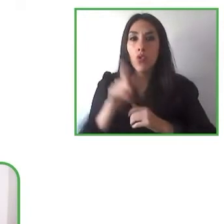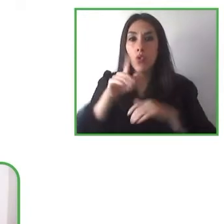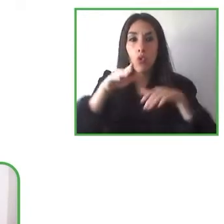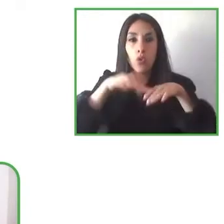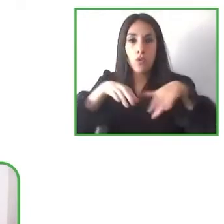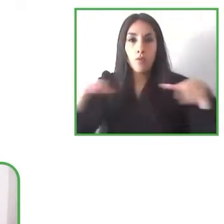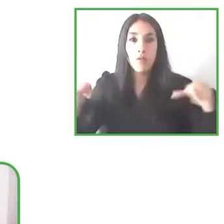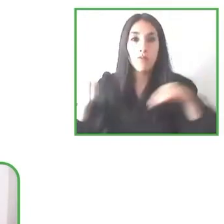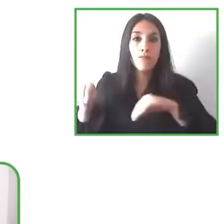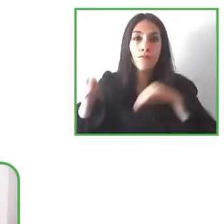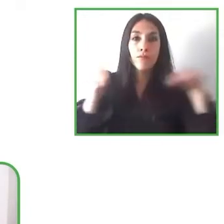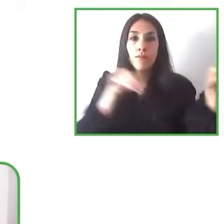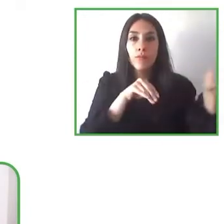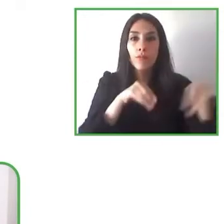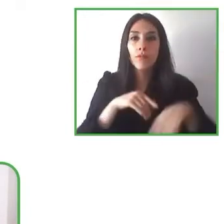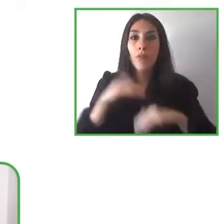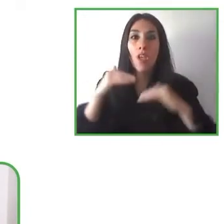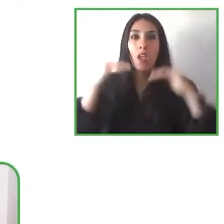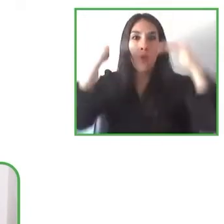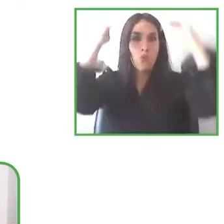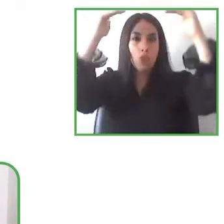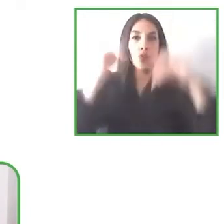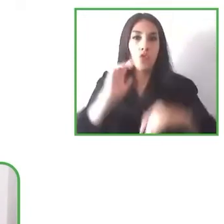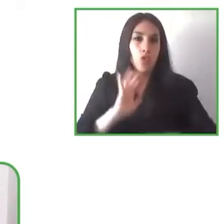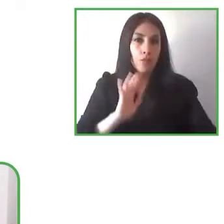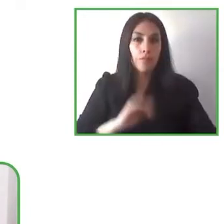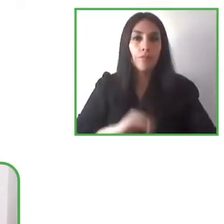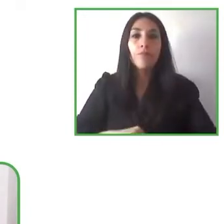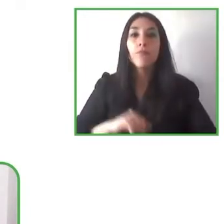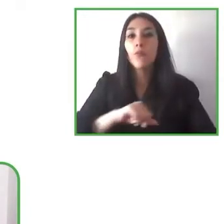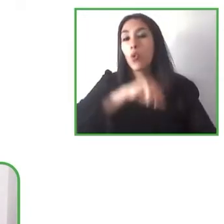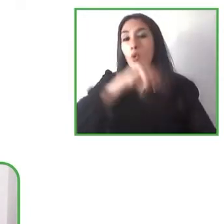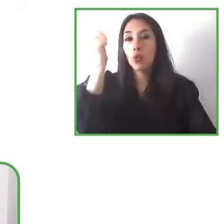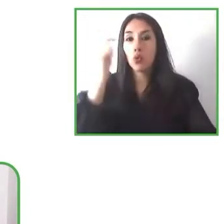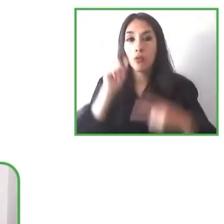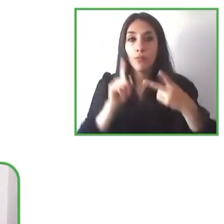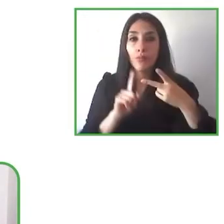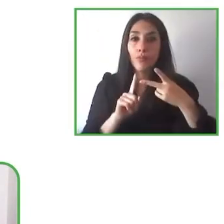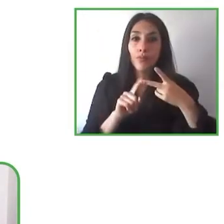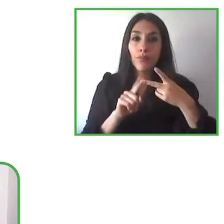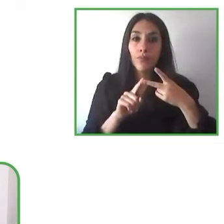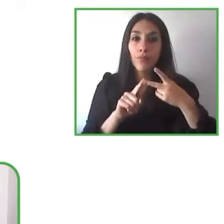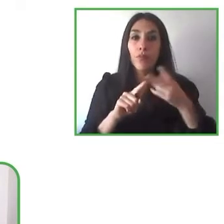second question is how we can bring this technology to different educational